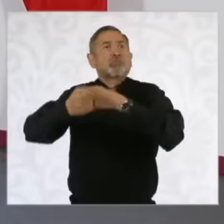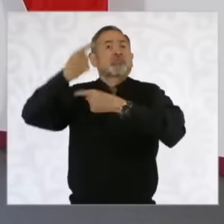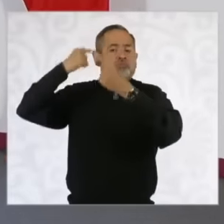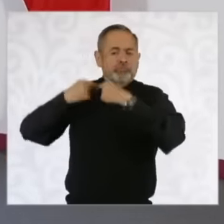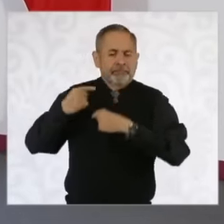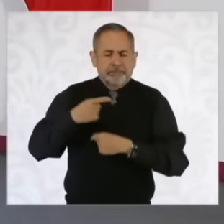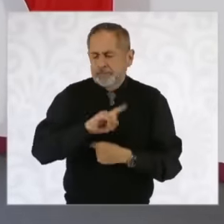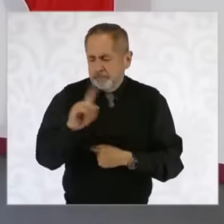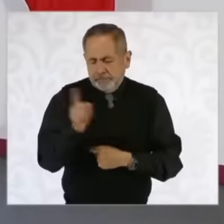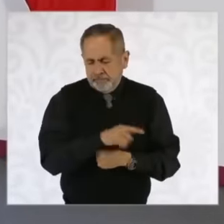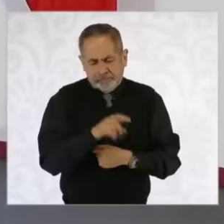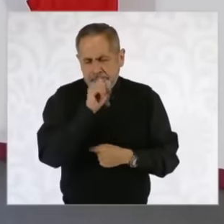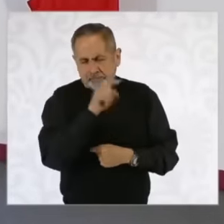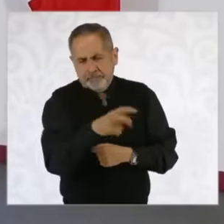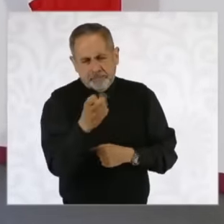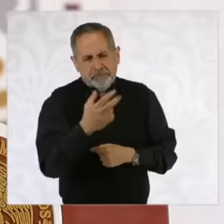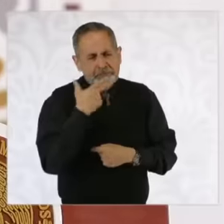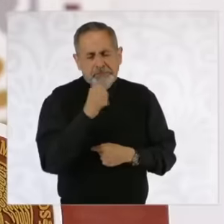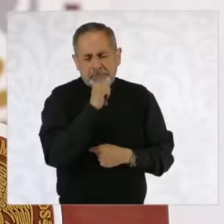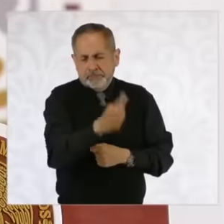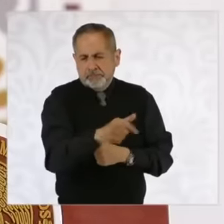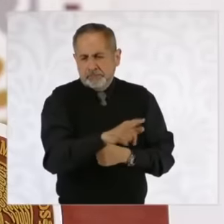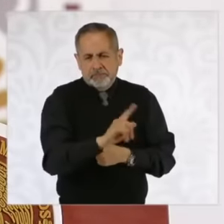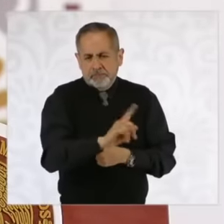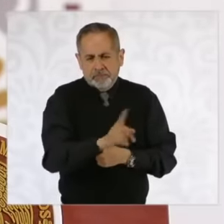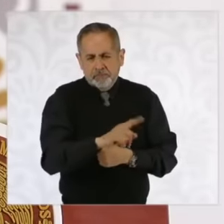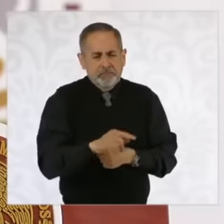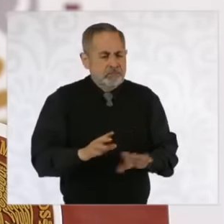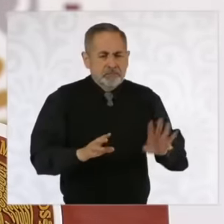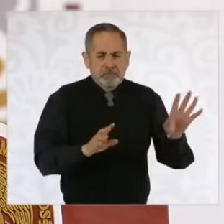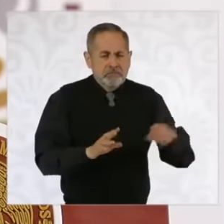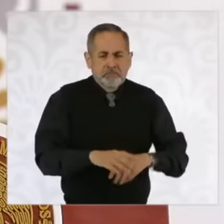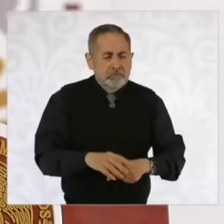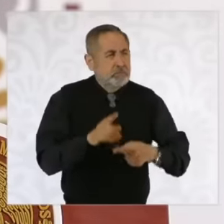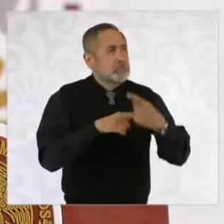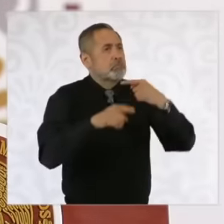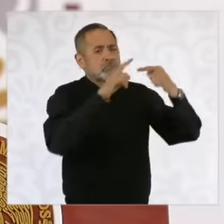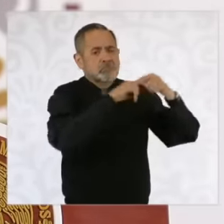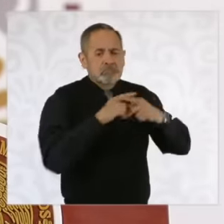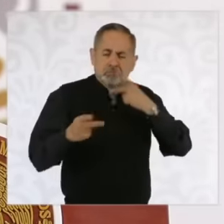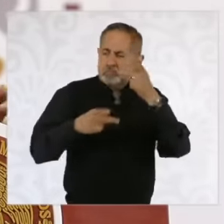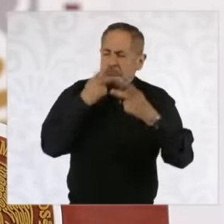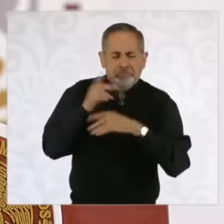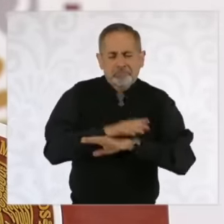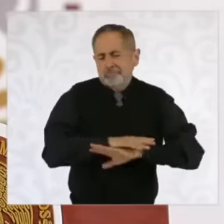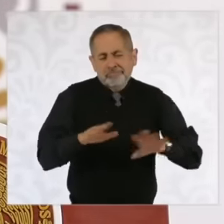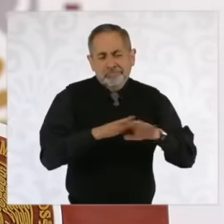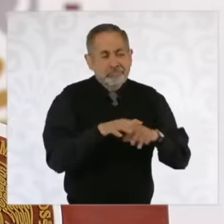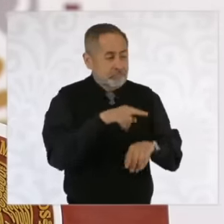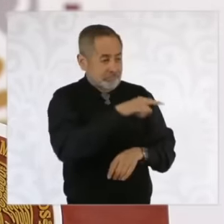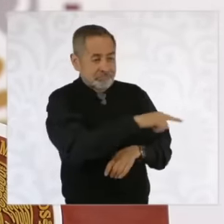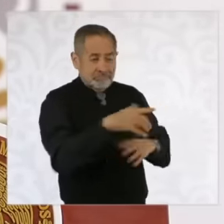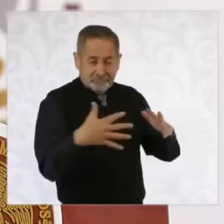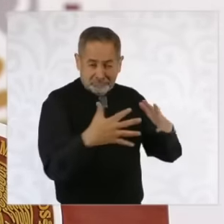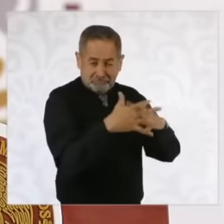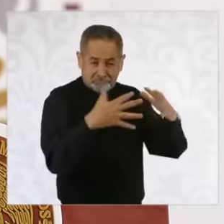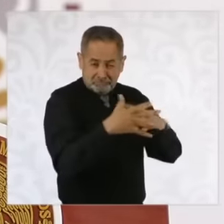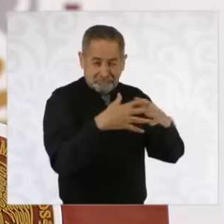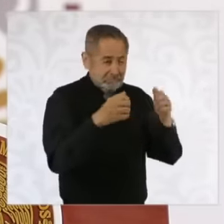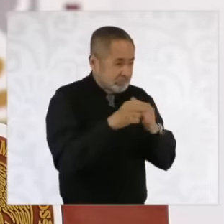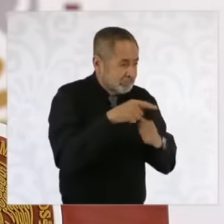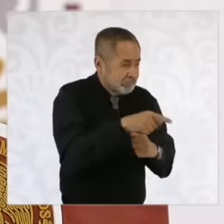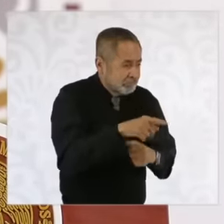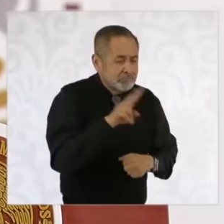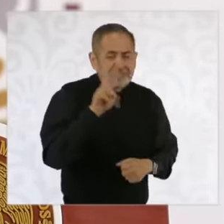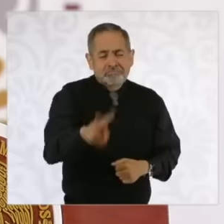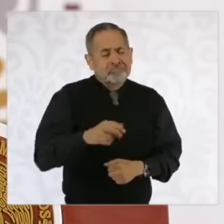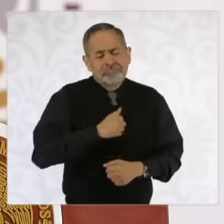nothing in fact even if they say what they say the war against drugs Unfortunately it still has